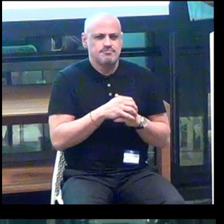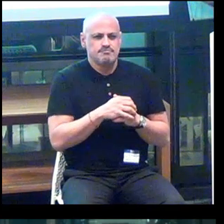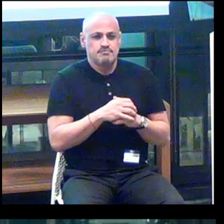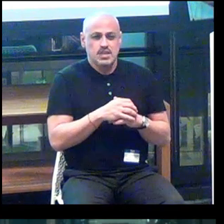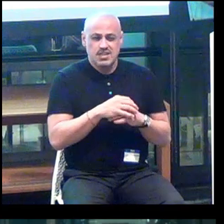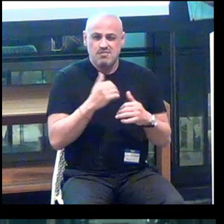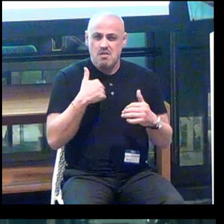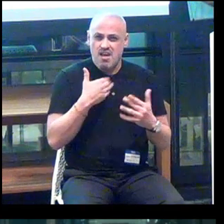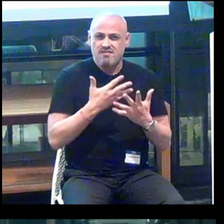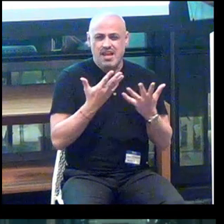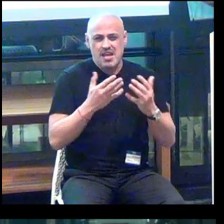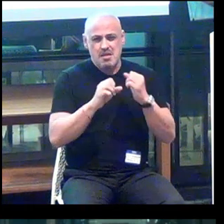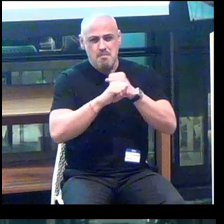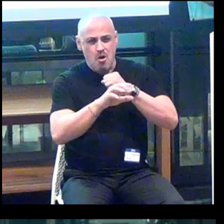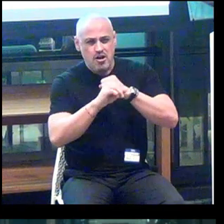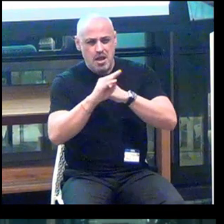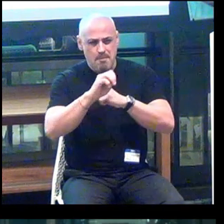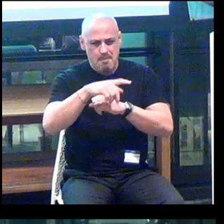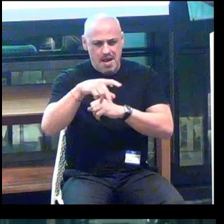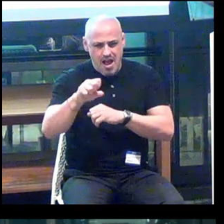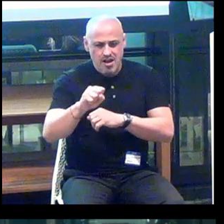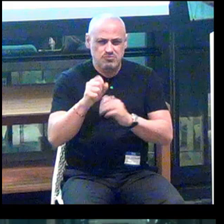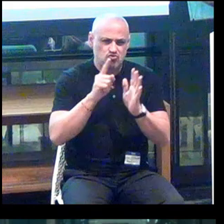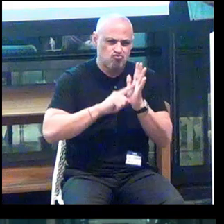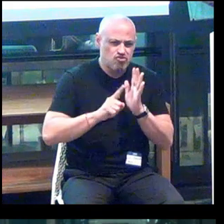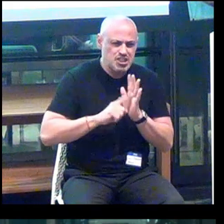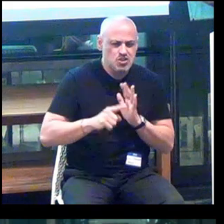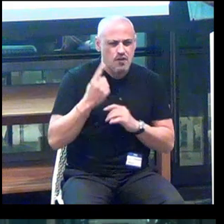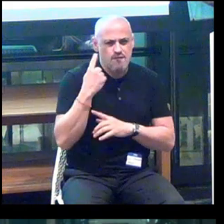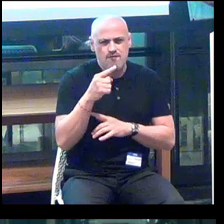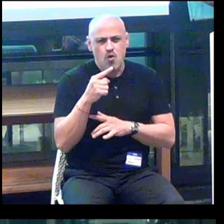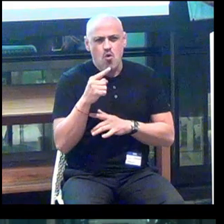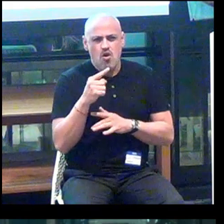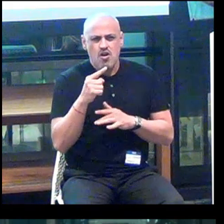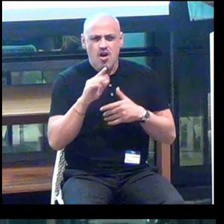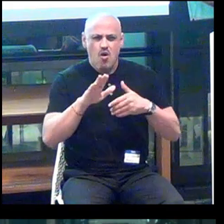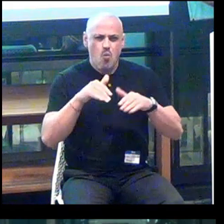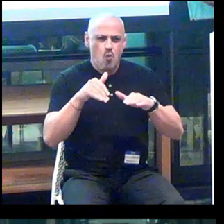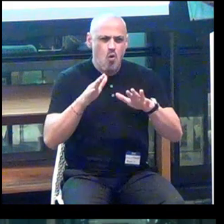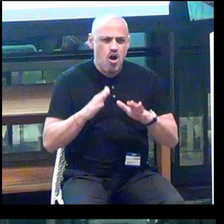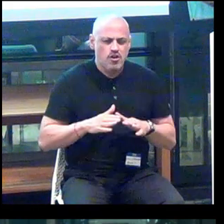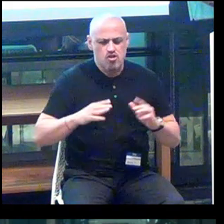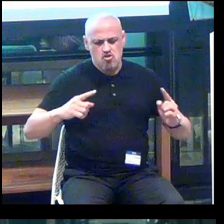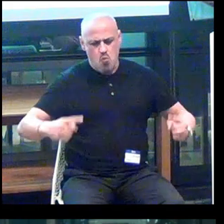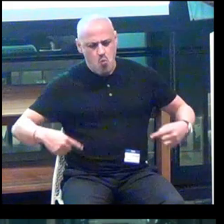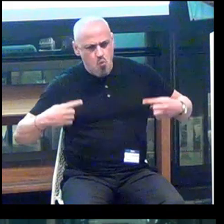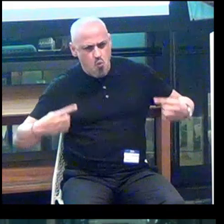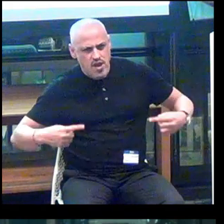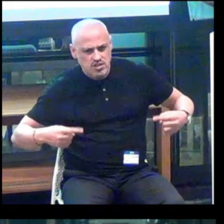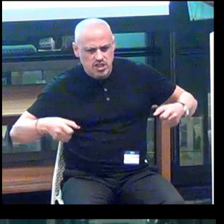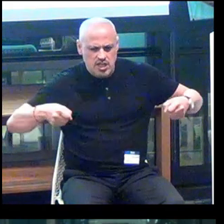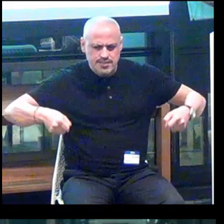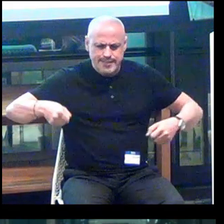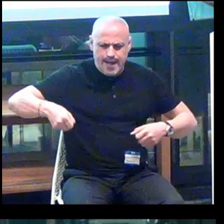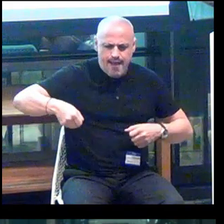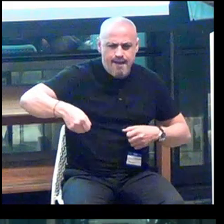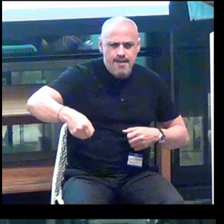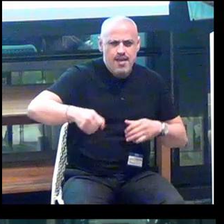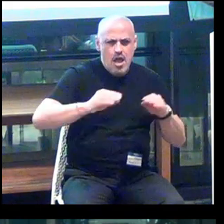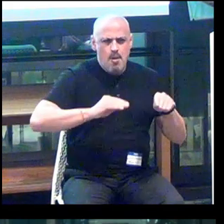There were, like, market maps and market research for walkers, wheelchairs, canes, and mobility